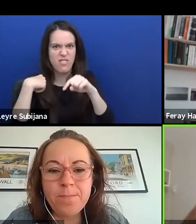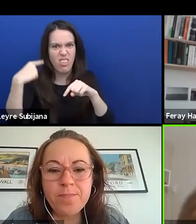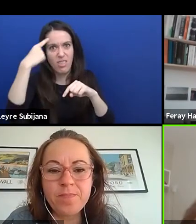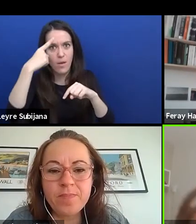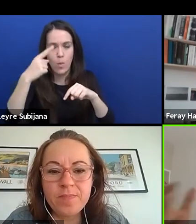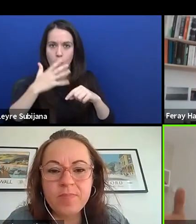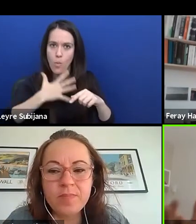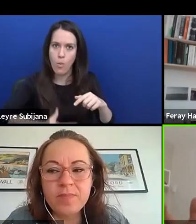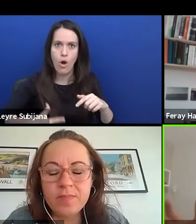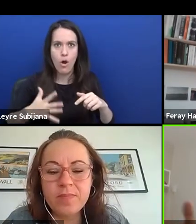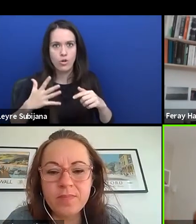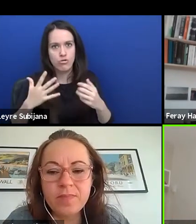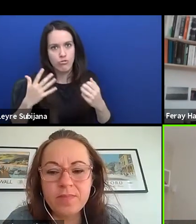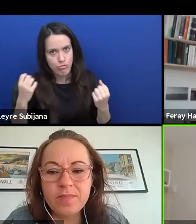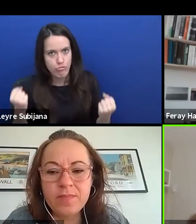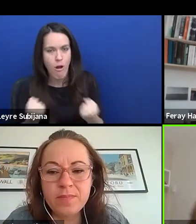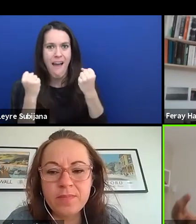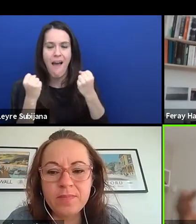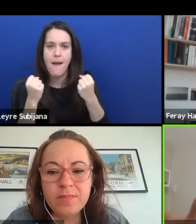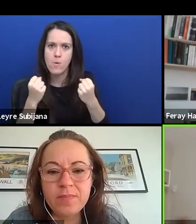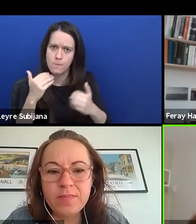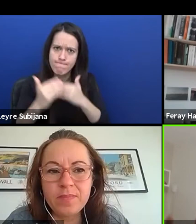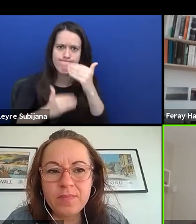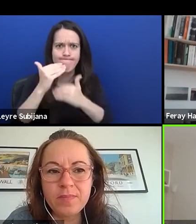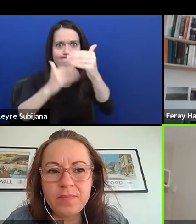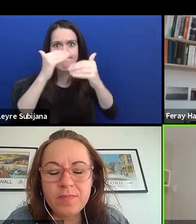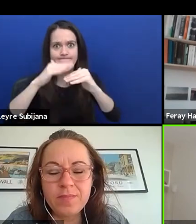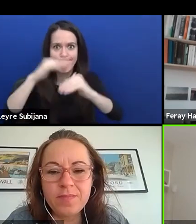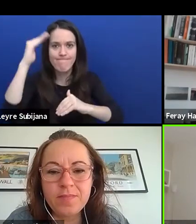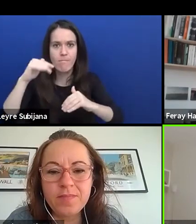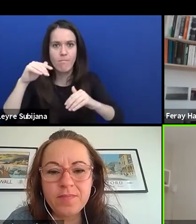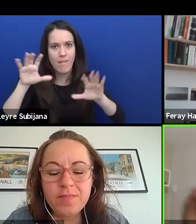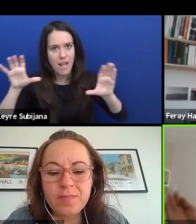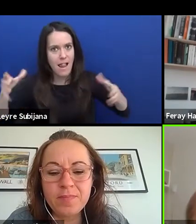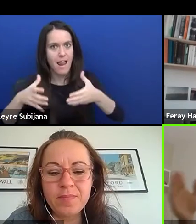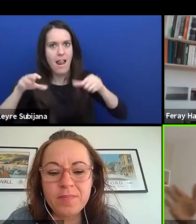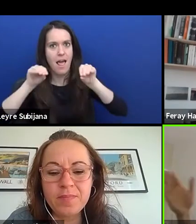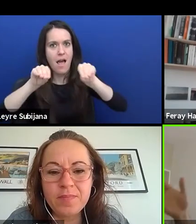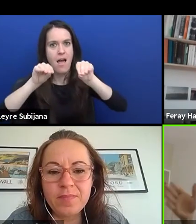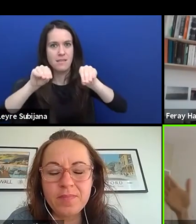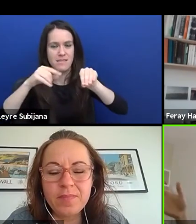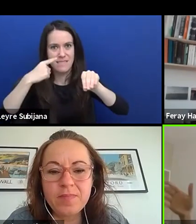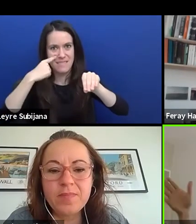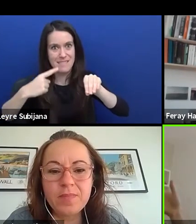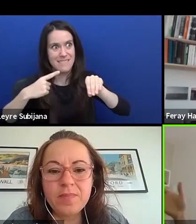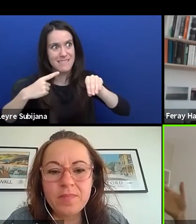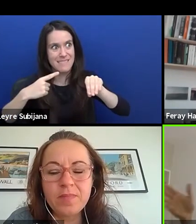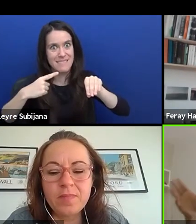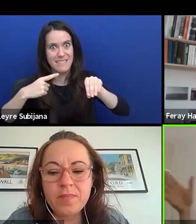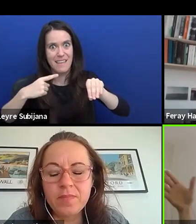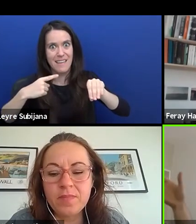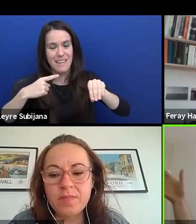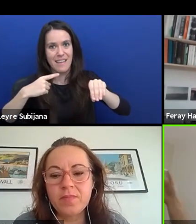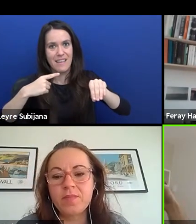and we to trigger into the classroom, if they continue with the discussion,